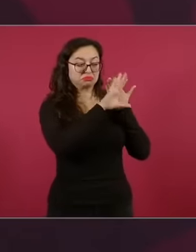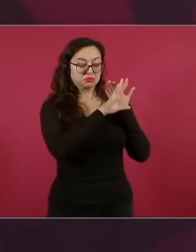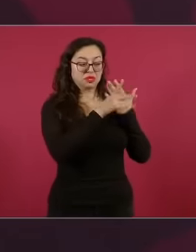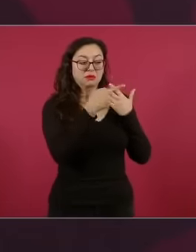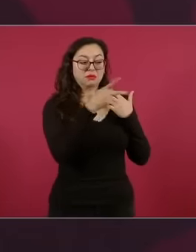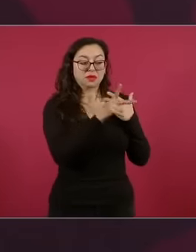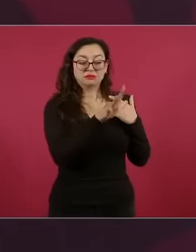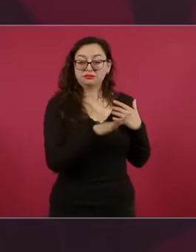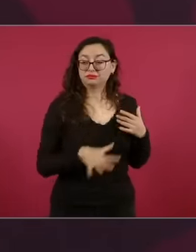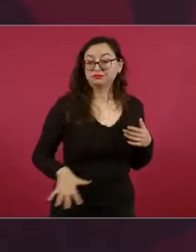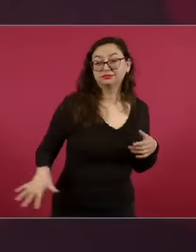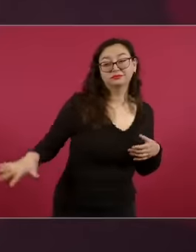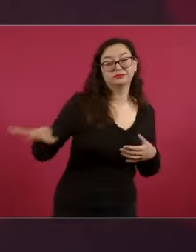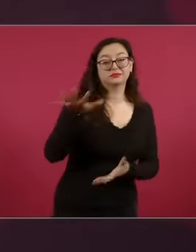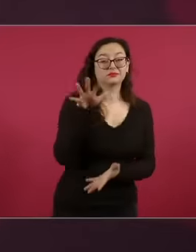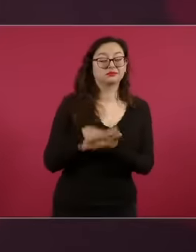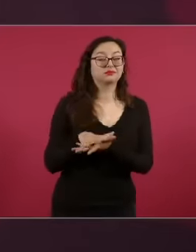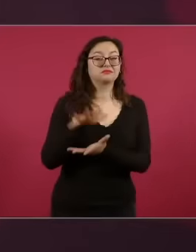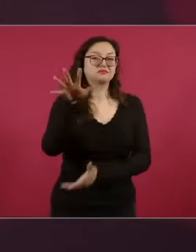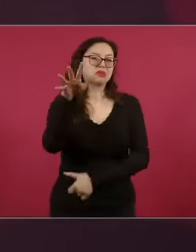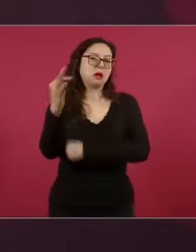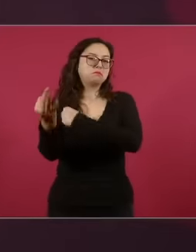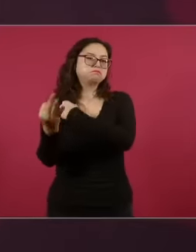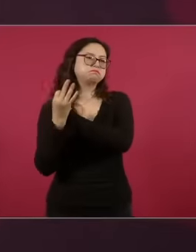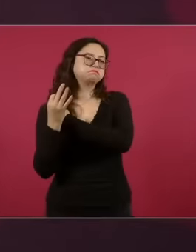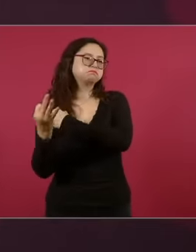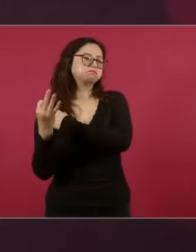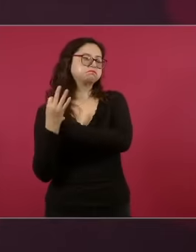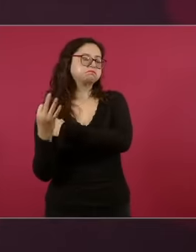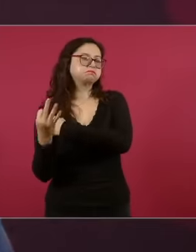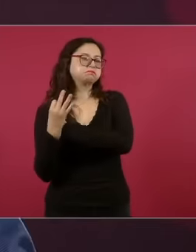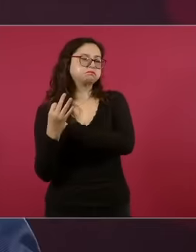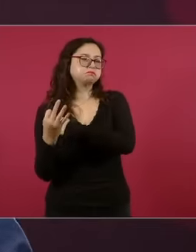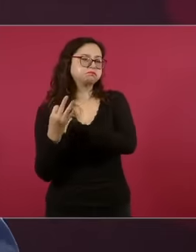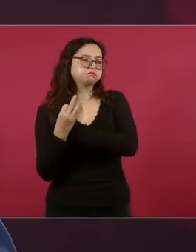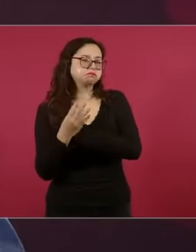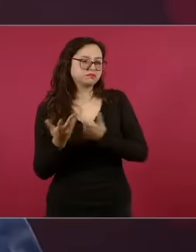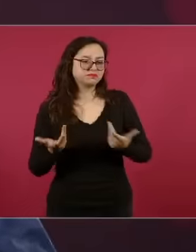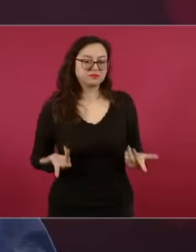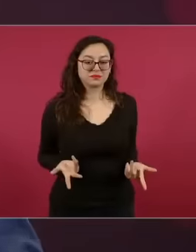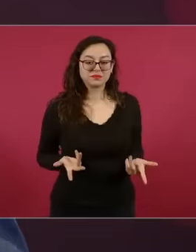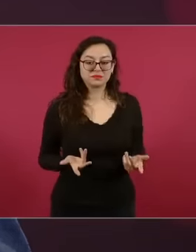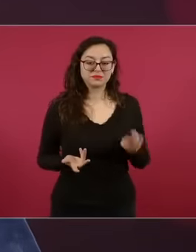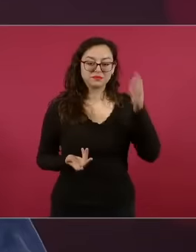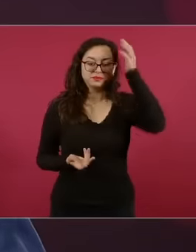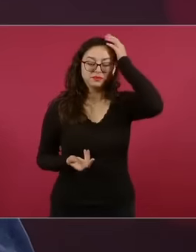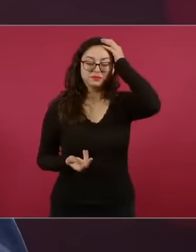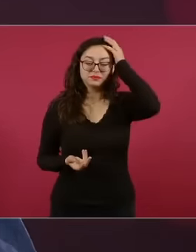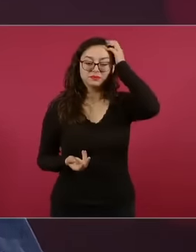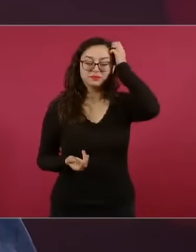people and that